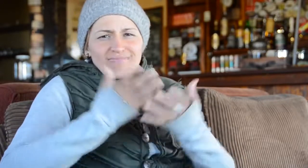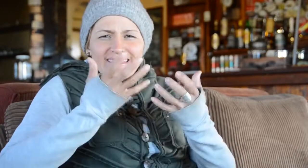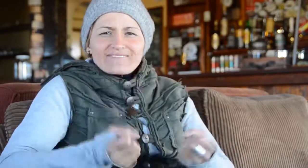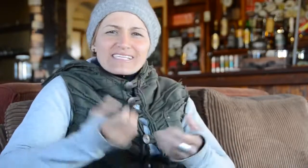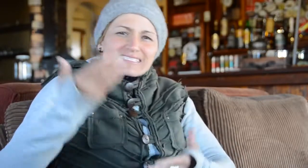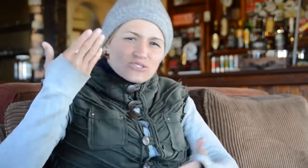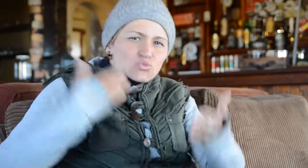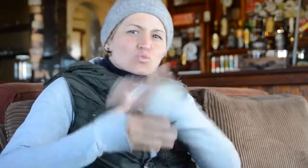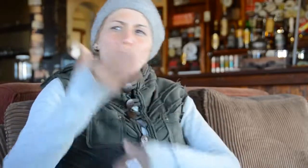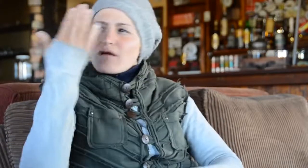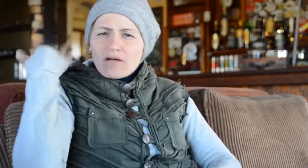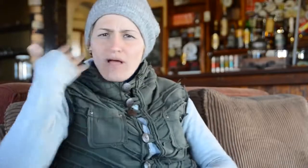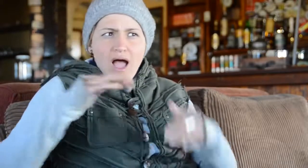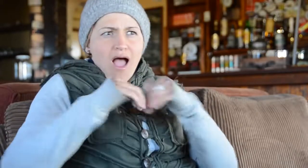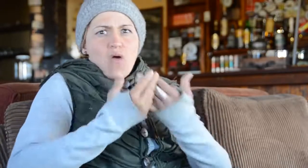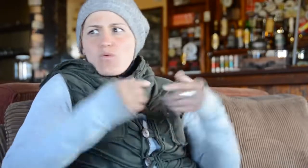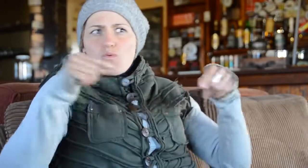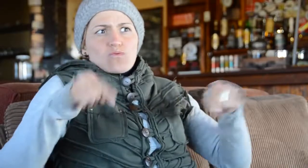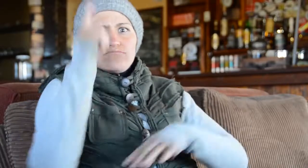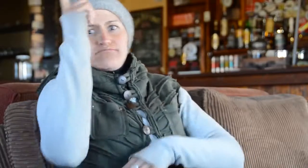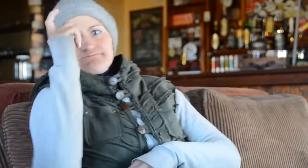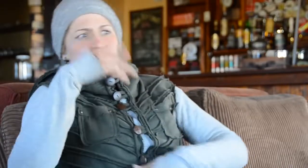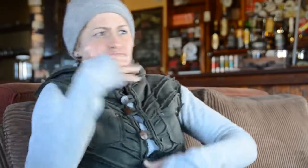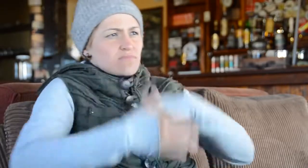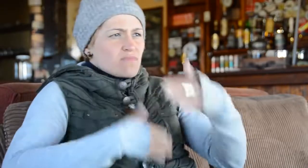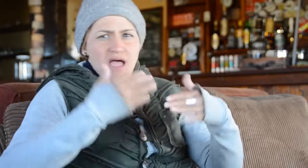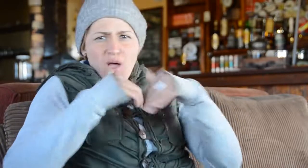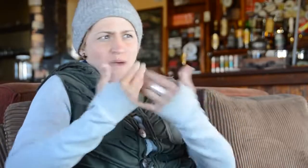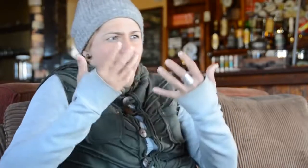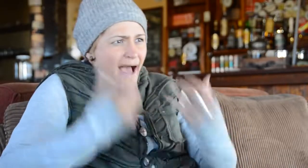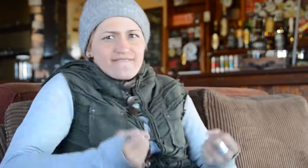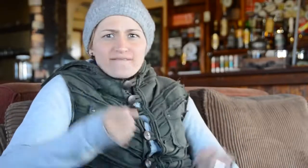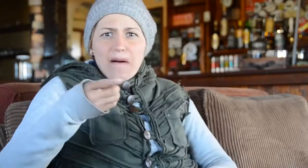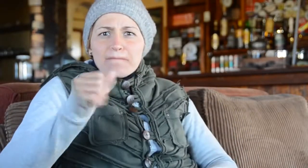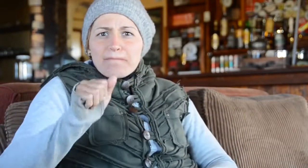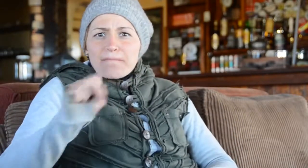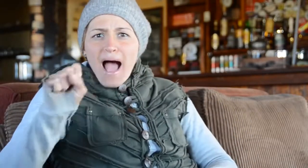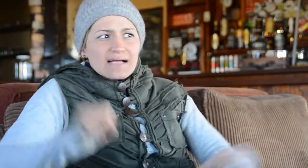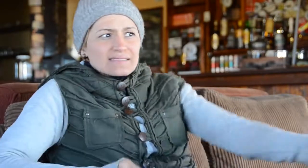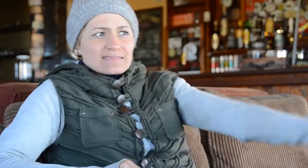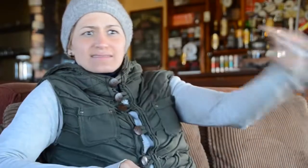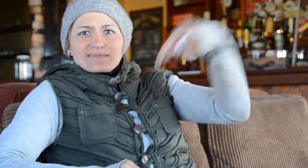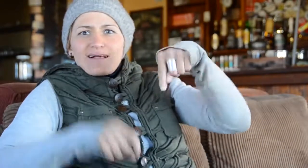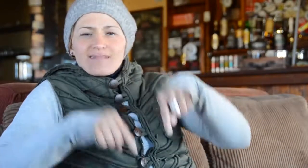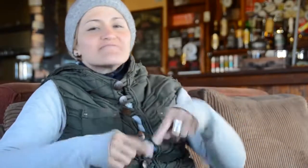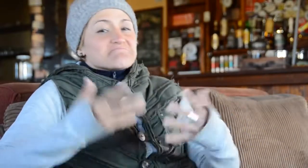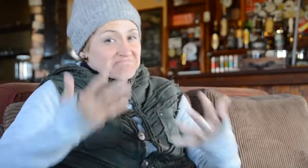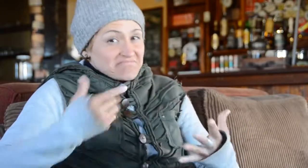How did the pass get started?